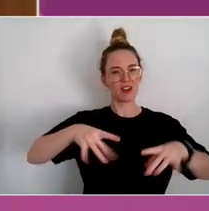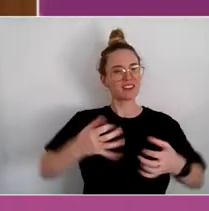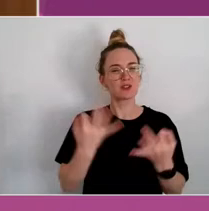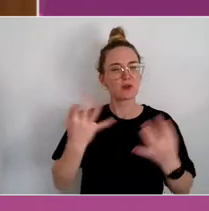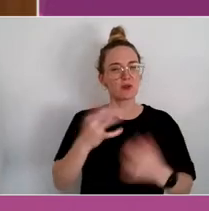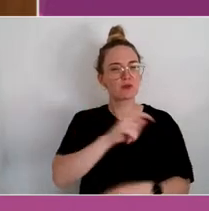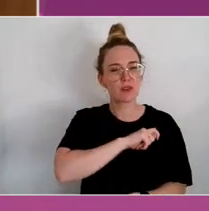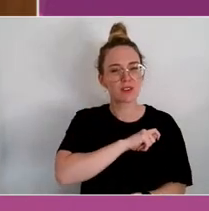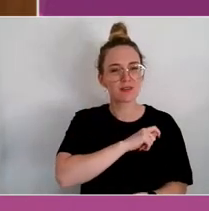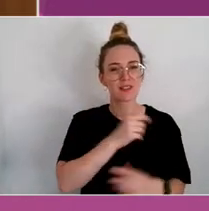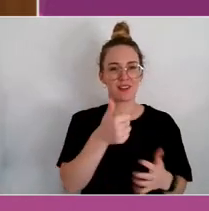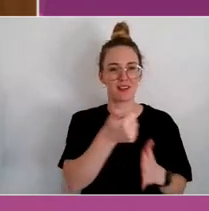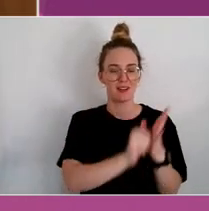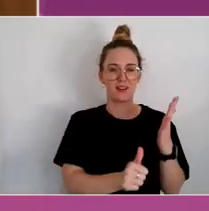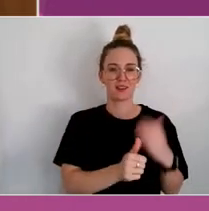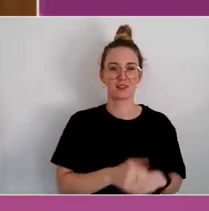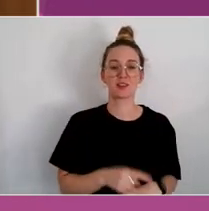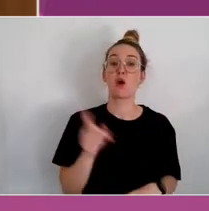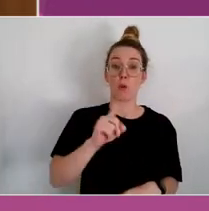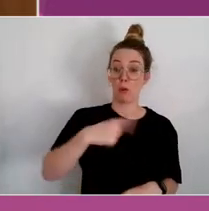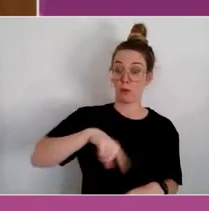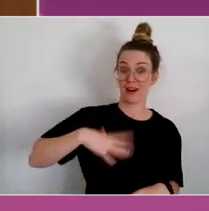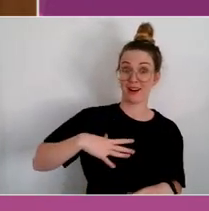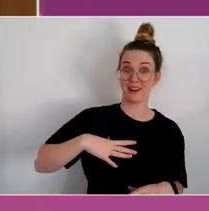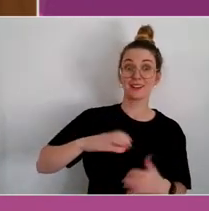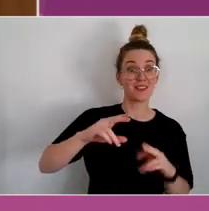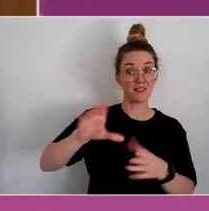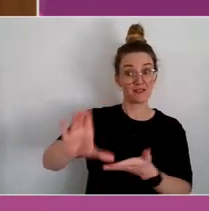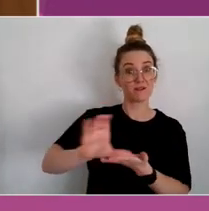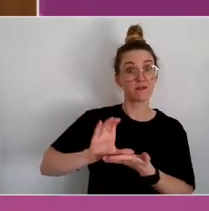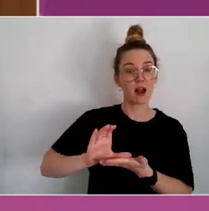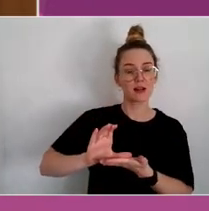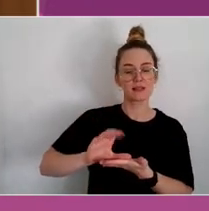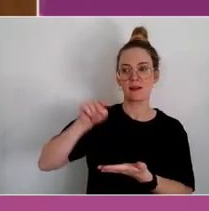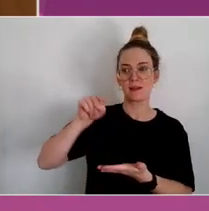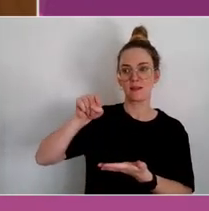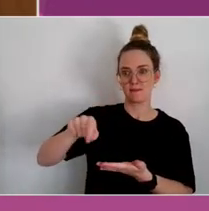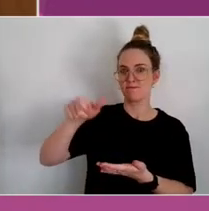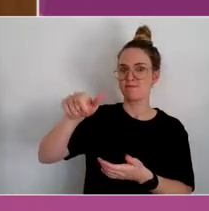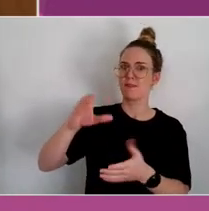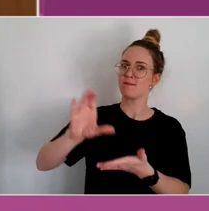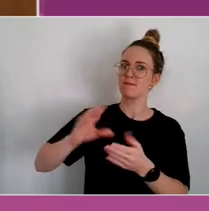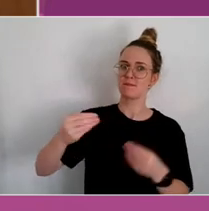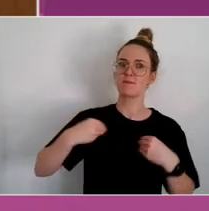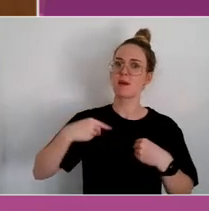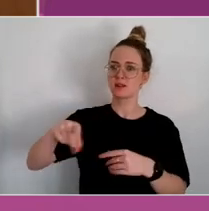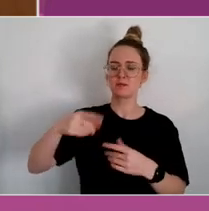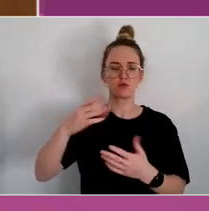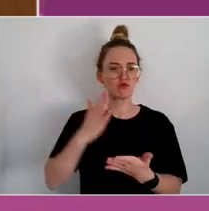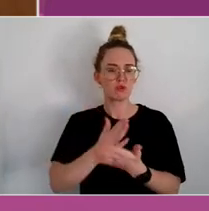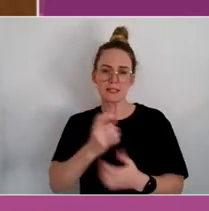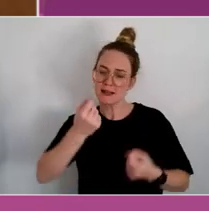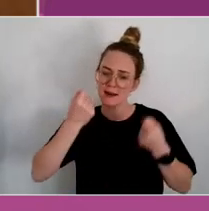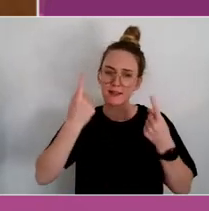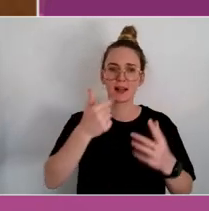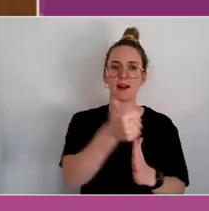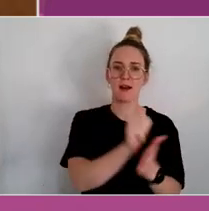What we need is a fund that seriously understands the contribution of arts and culture to wellbeing